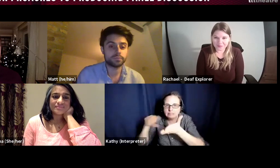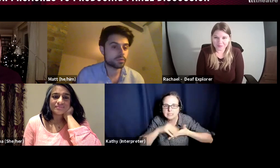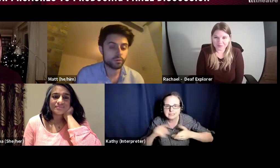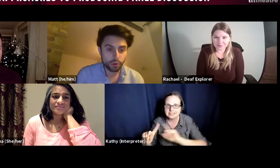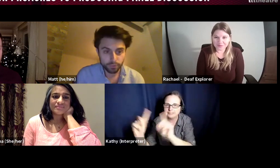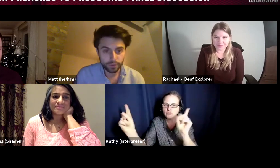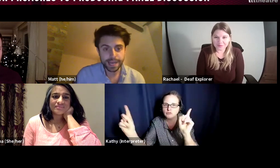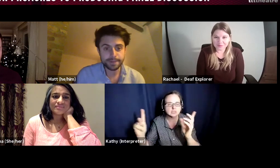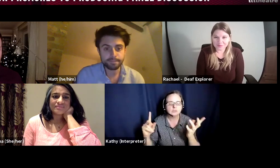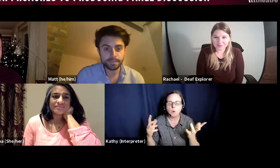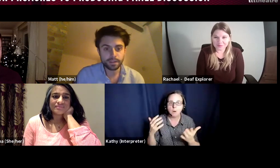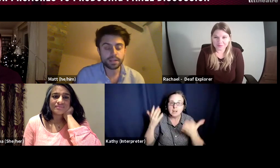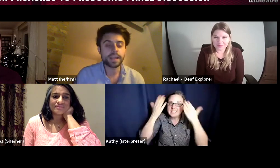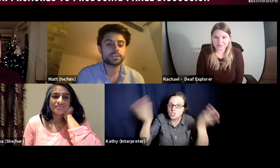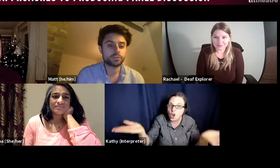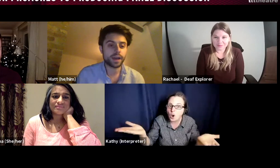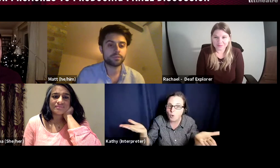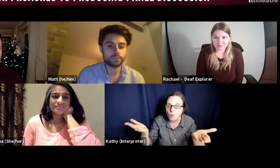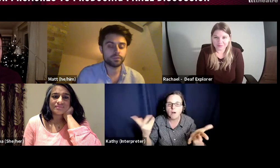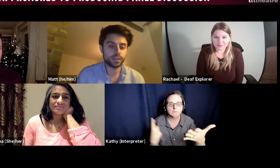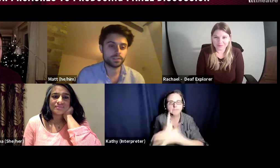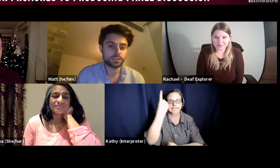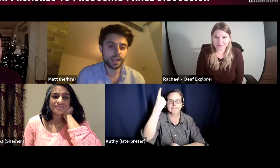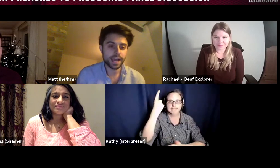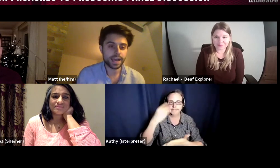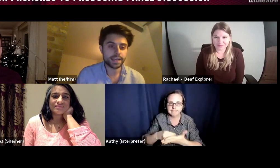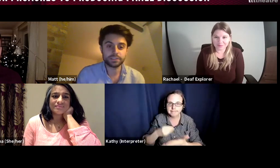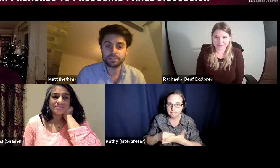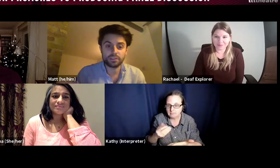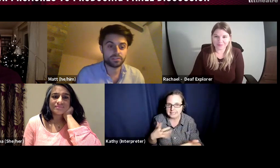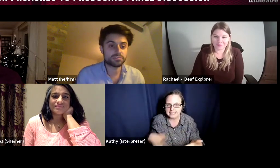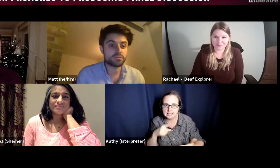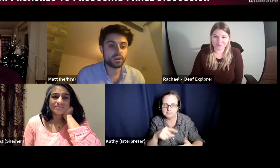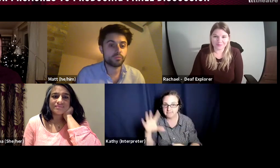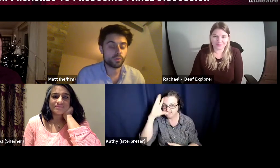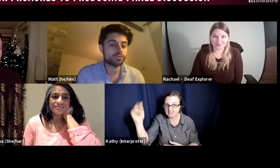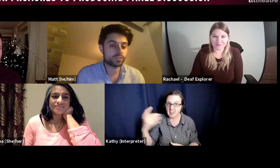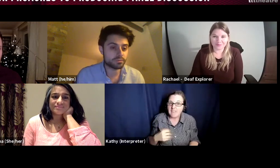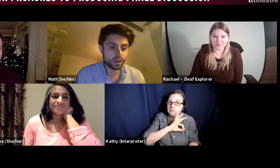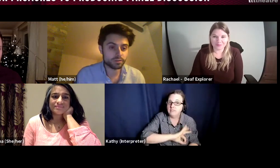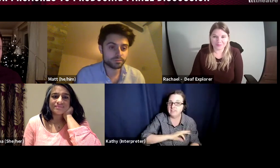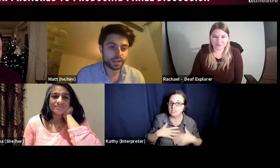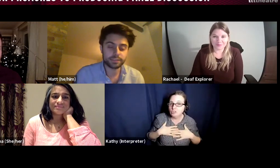thought of. The nature of having privilege is that you don't know what you don't know, and so